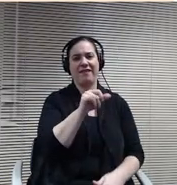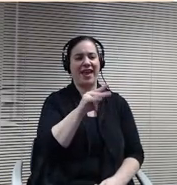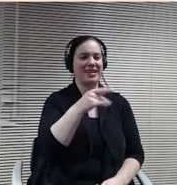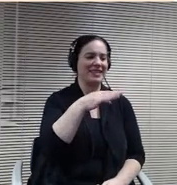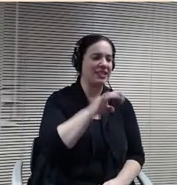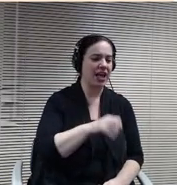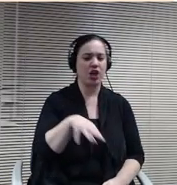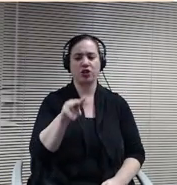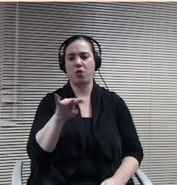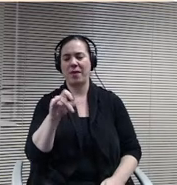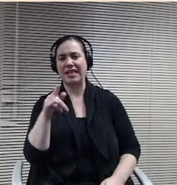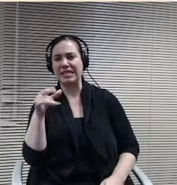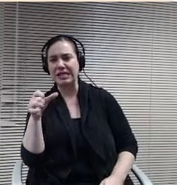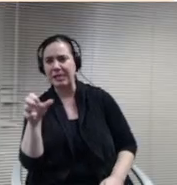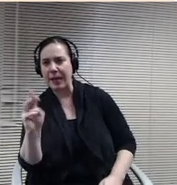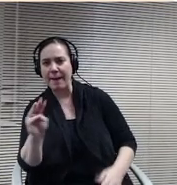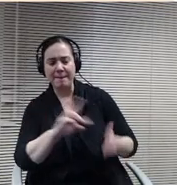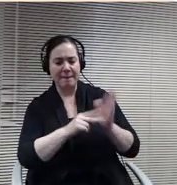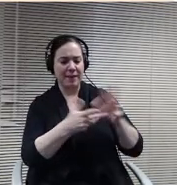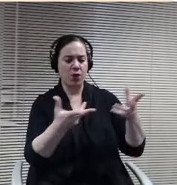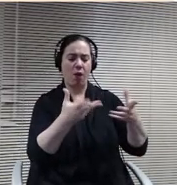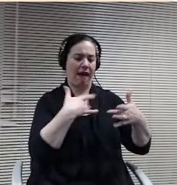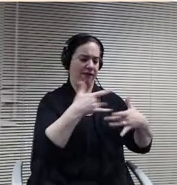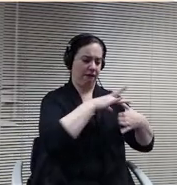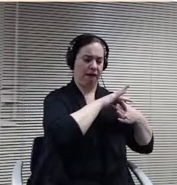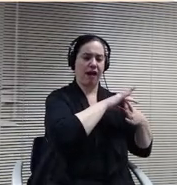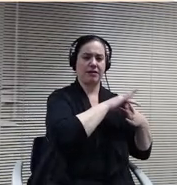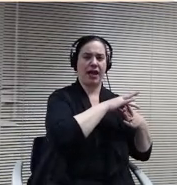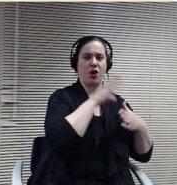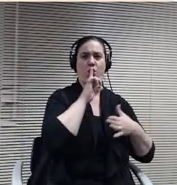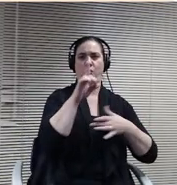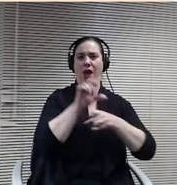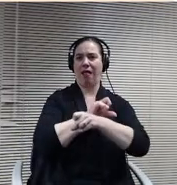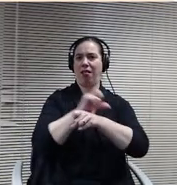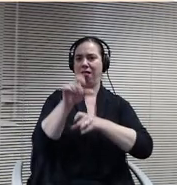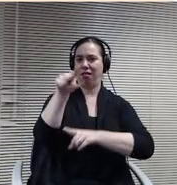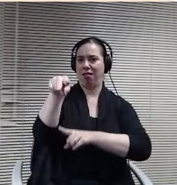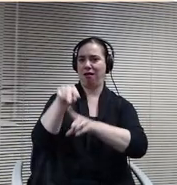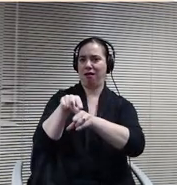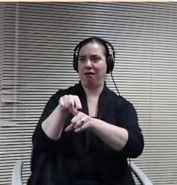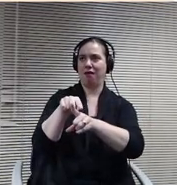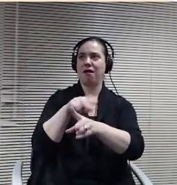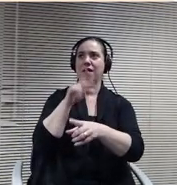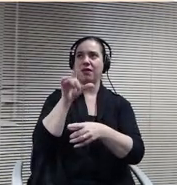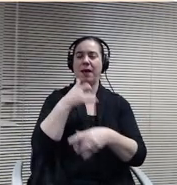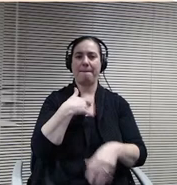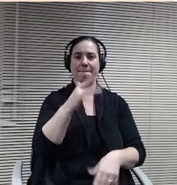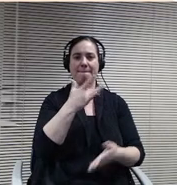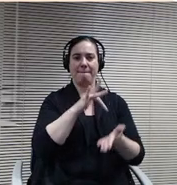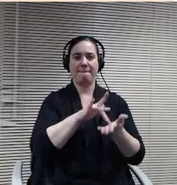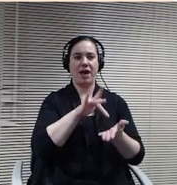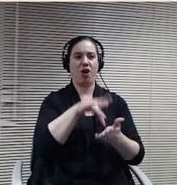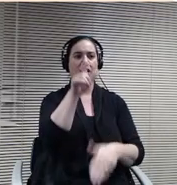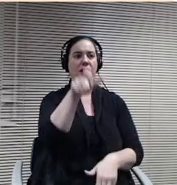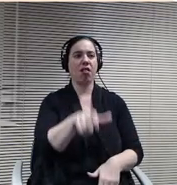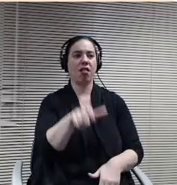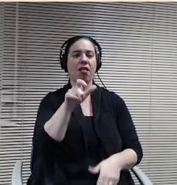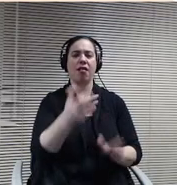scenarios. You see, in the middle column again feedback from Burns will be aware of sounds and smells. That's a